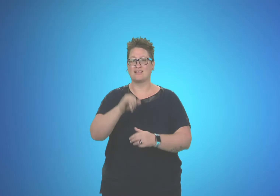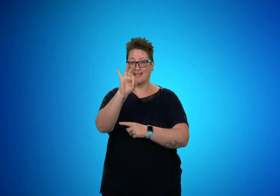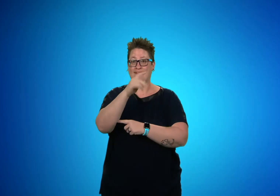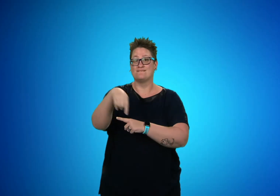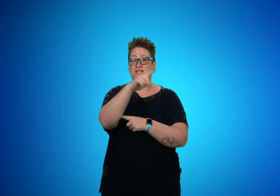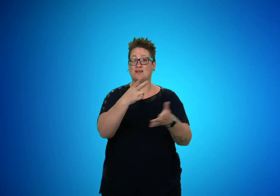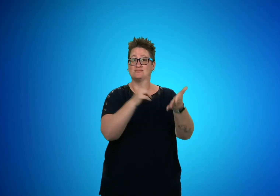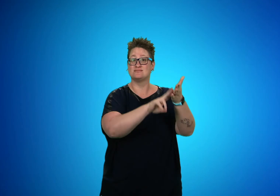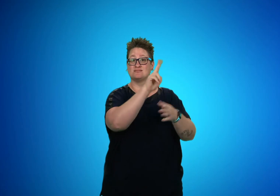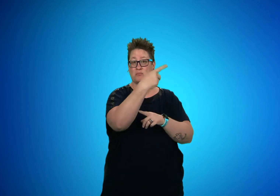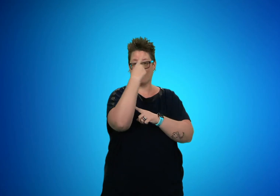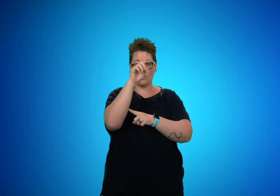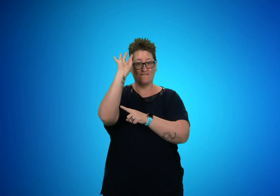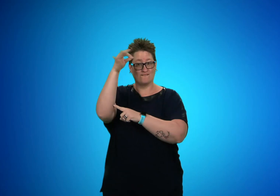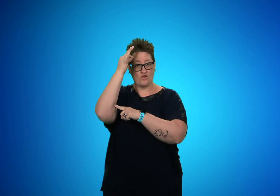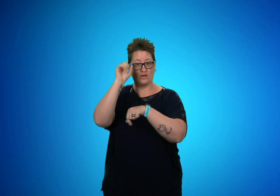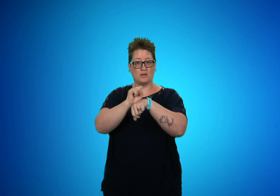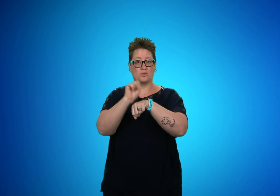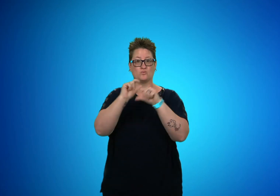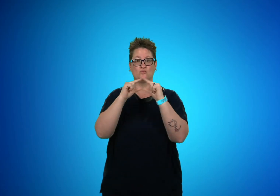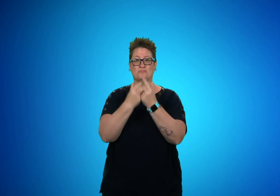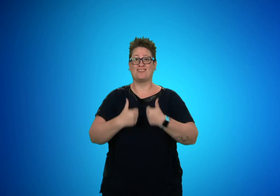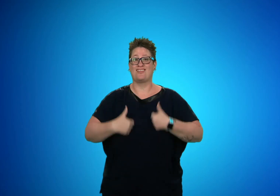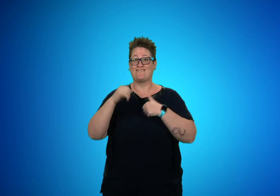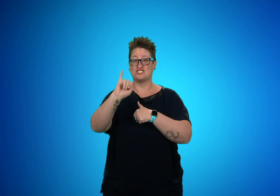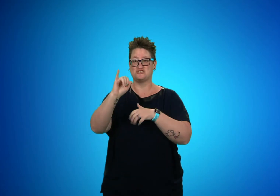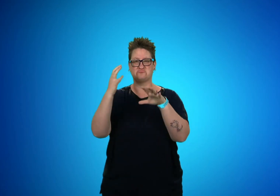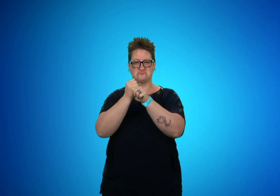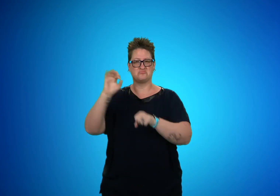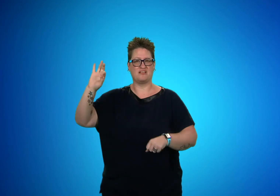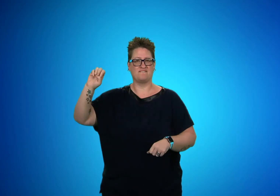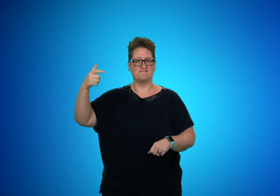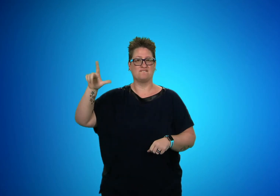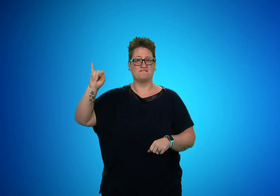If you enrolled into the Federal Employees Group Life Insurance program (FEGLI)